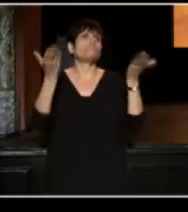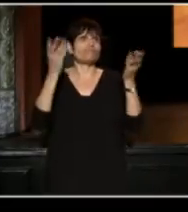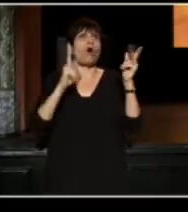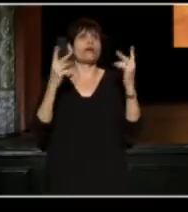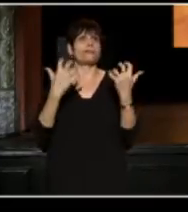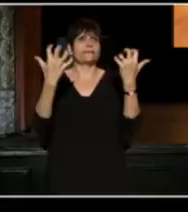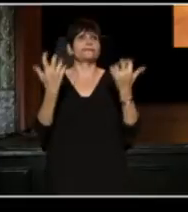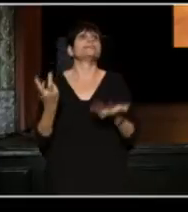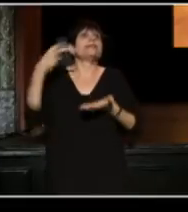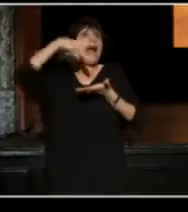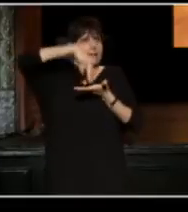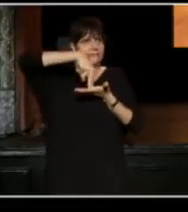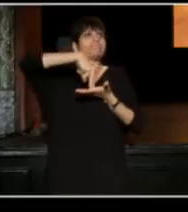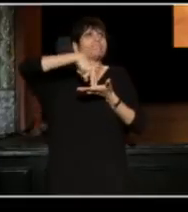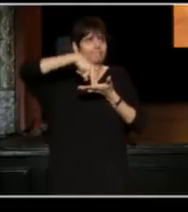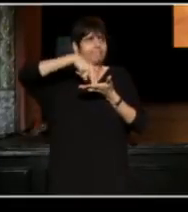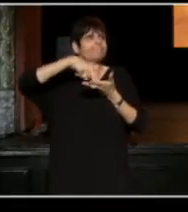(Jim) Thank you guys, thank you.